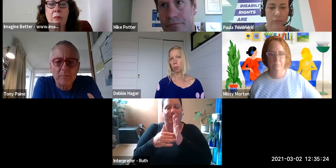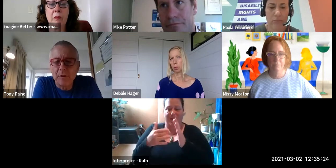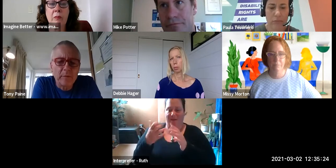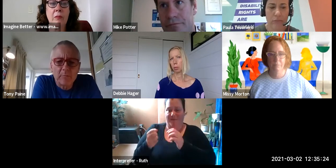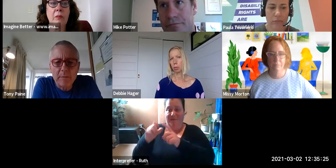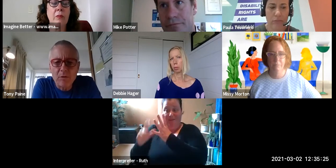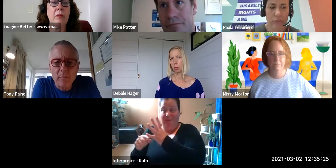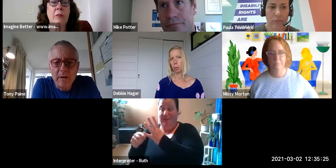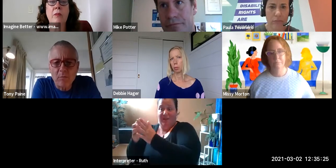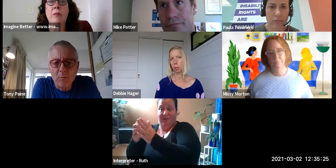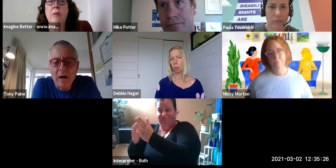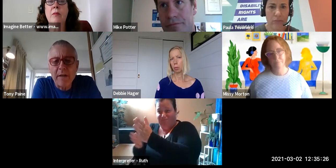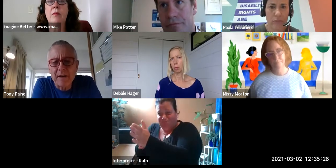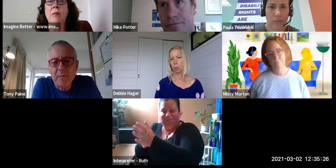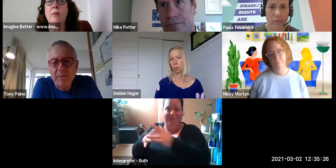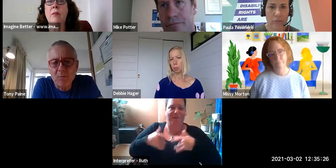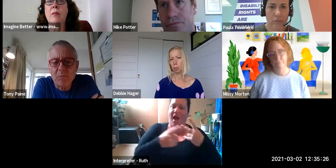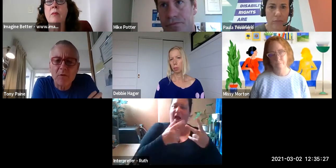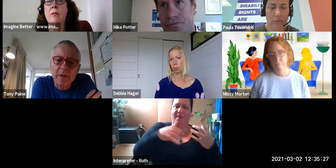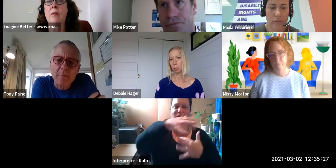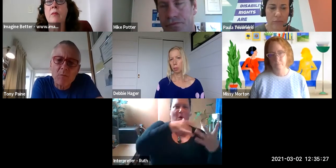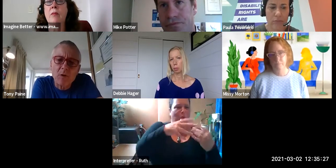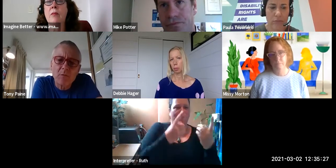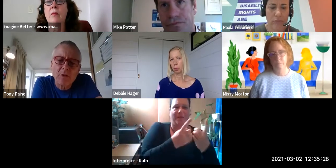And you know we can maybe talk about why that is perhaps more probably about what do you